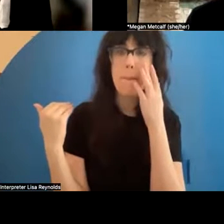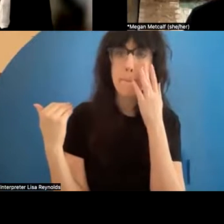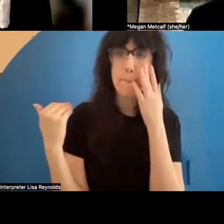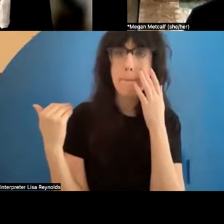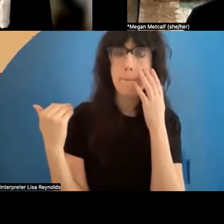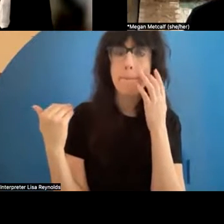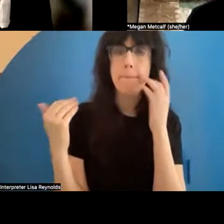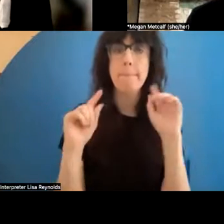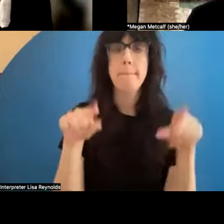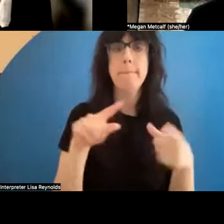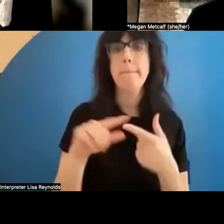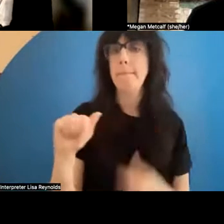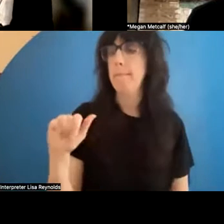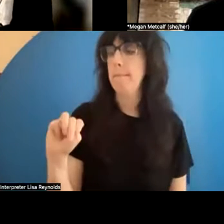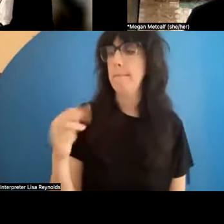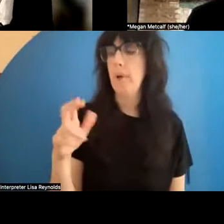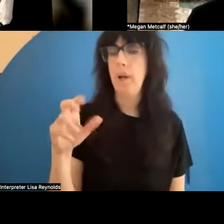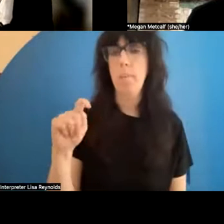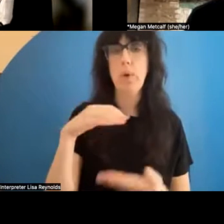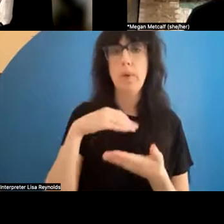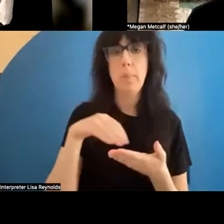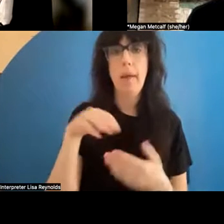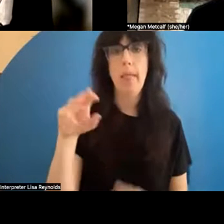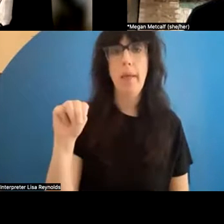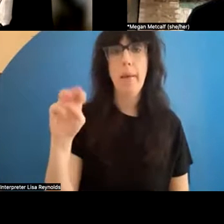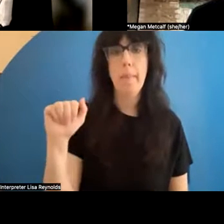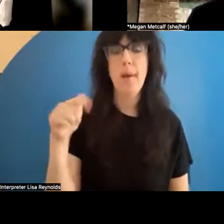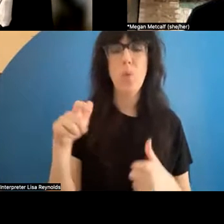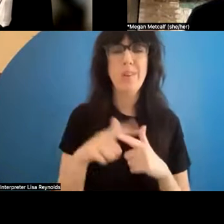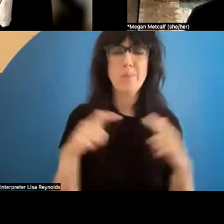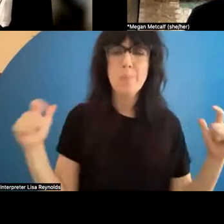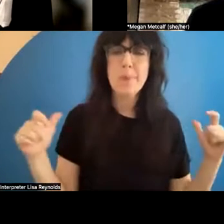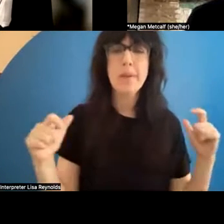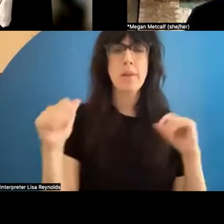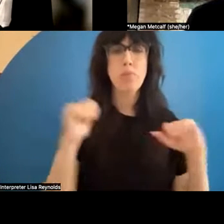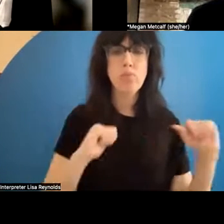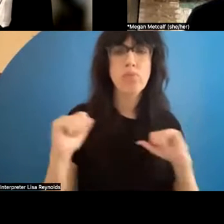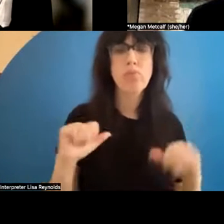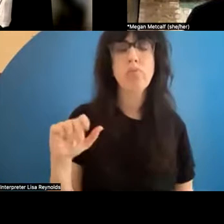Amherst ballet in Massachusetts and we did a huge production of the Nutcracker.